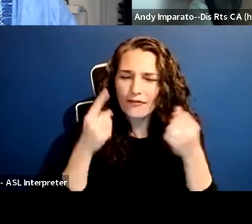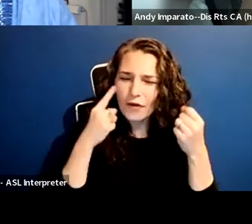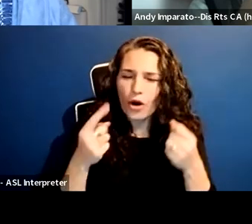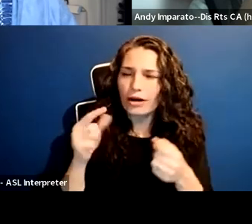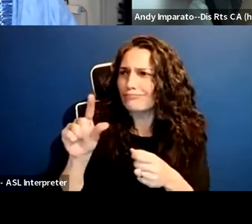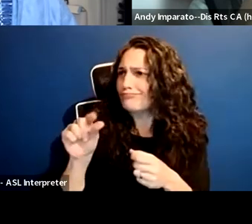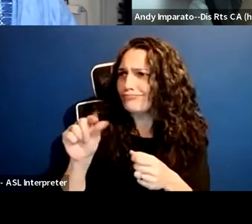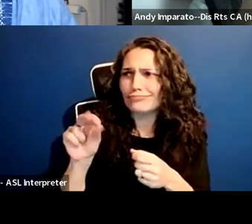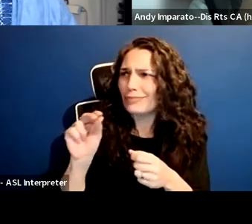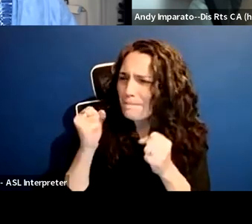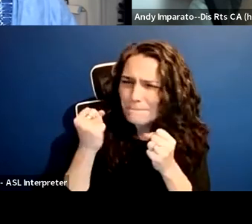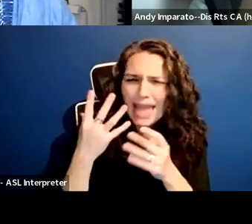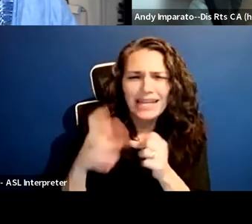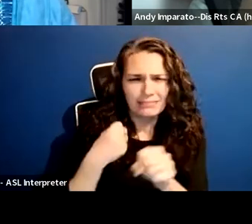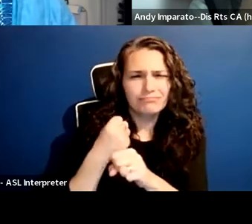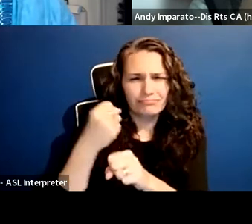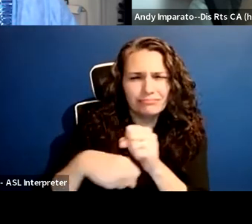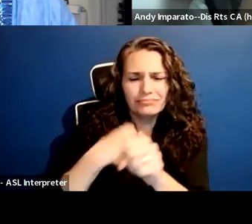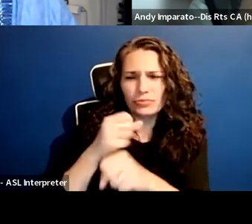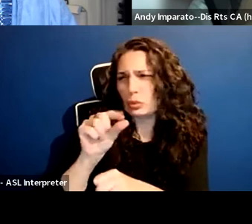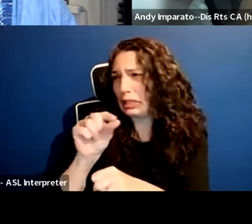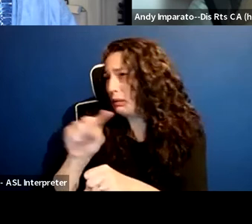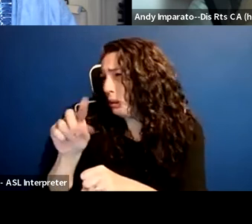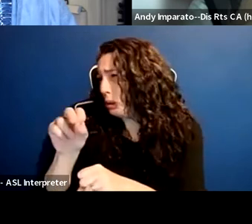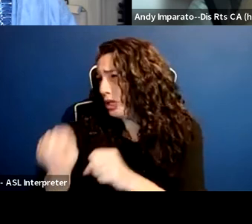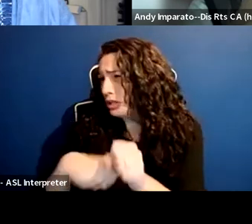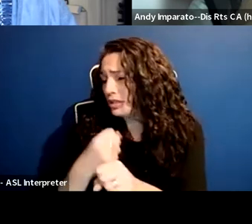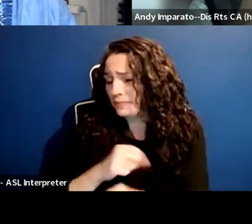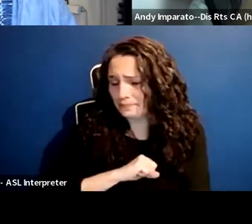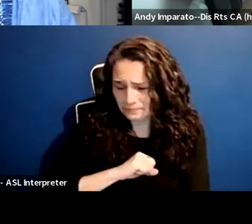(Coughs) Sorry. For example, in the independent living movement,